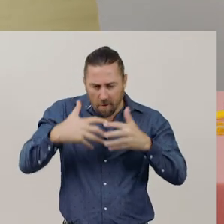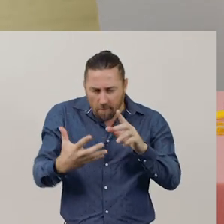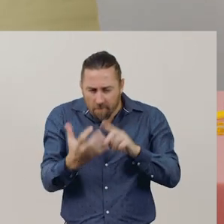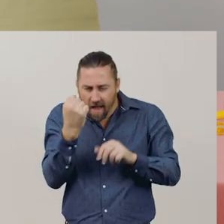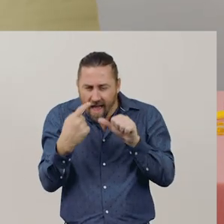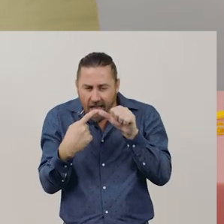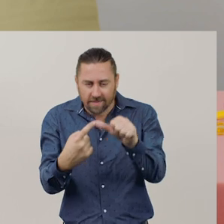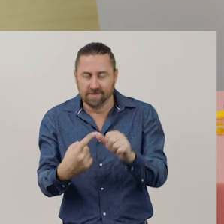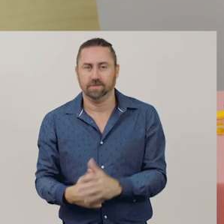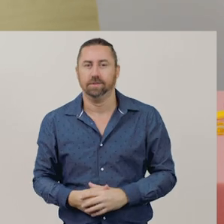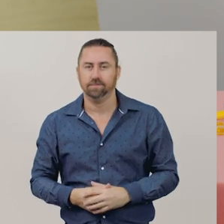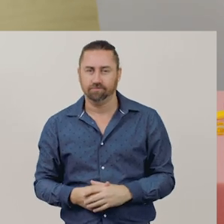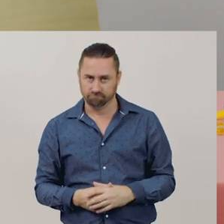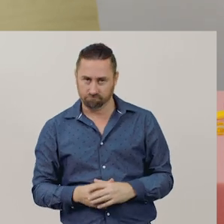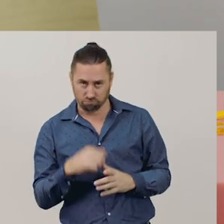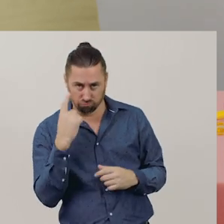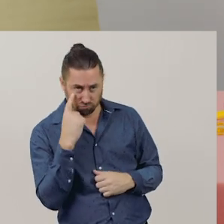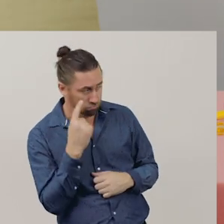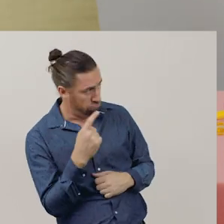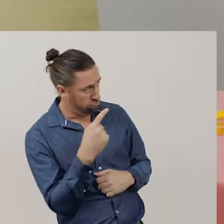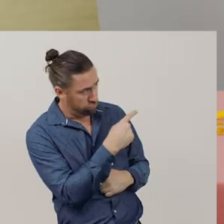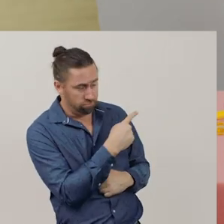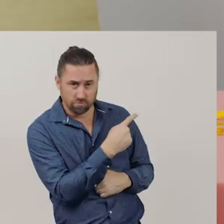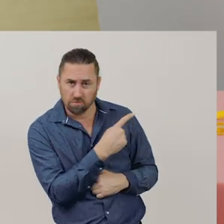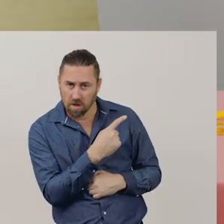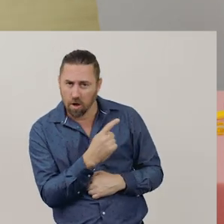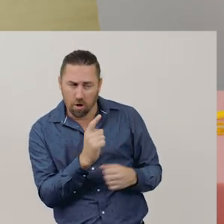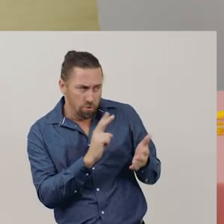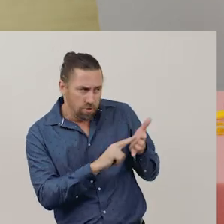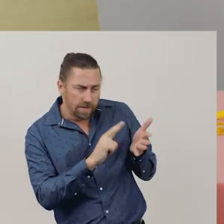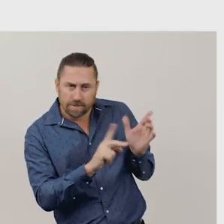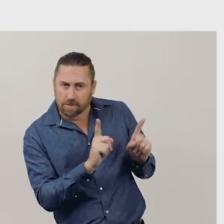Read our first problem with me, keeping your voice with mine.